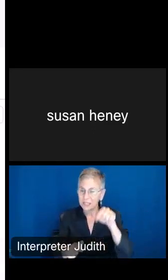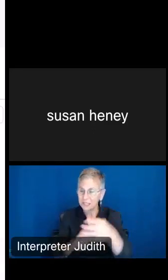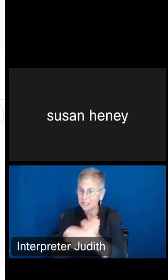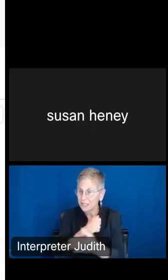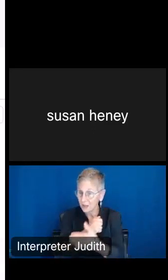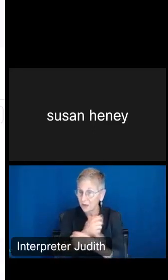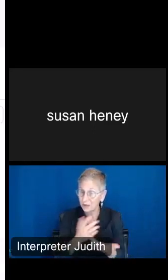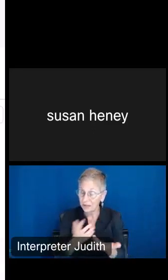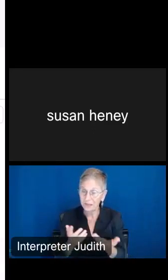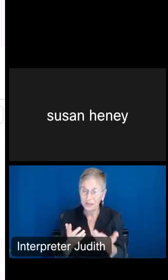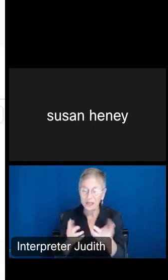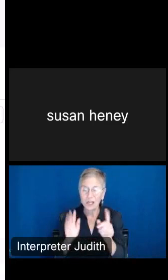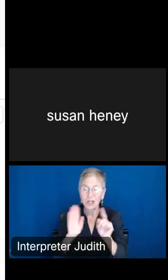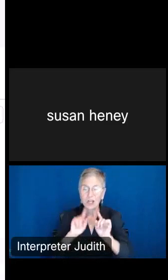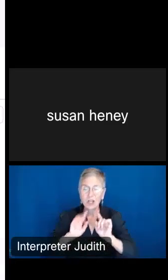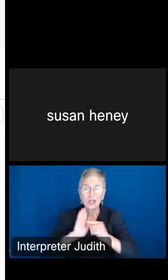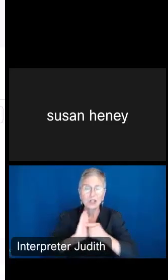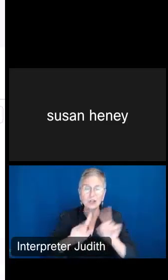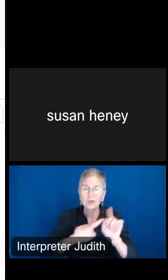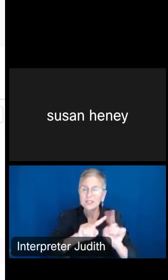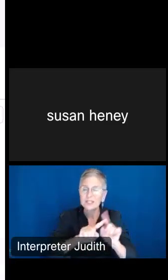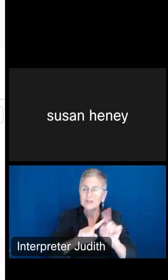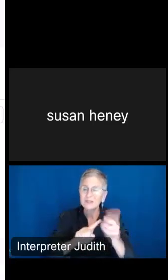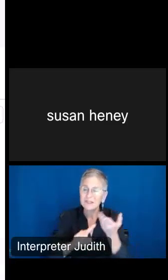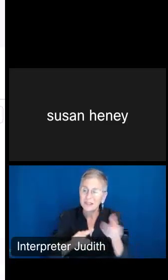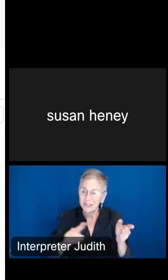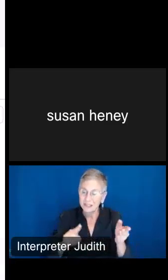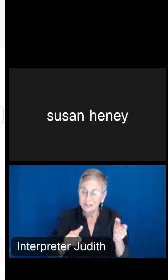all show you different things. So I'm going to hide my search results by